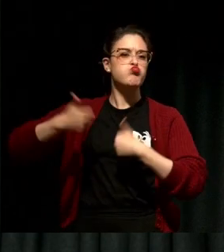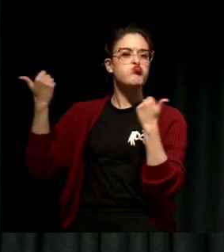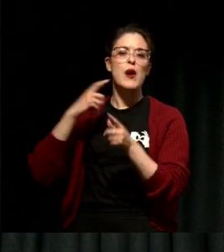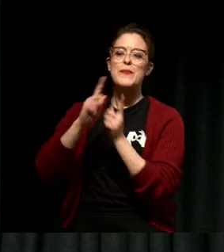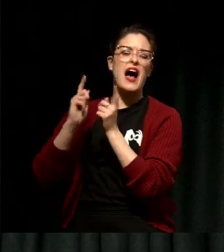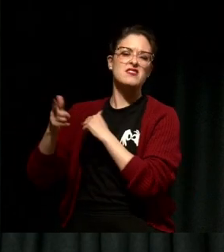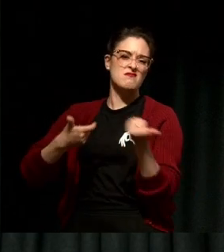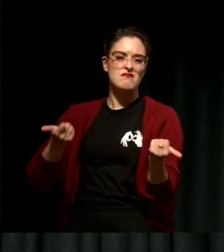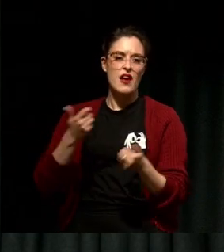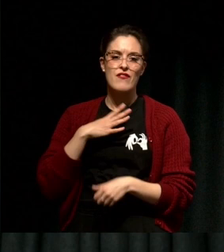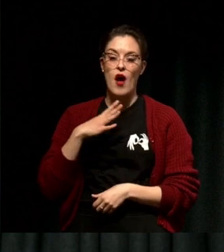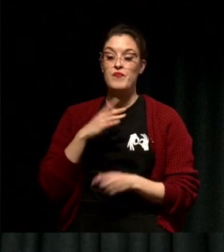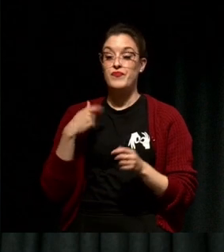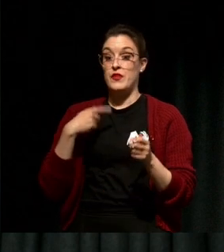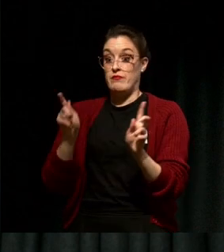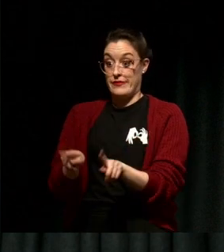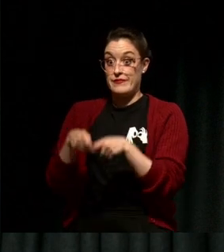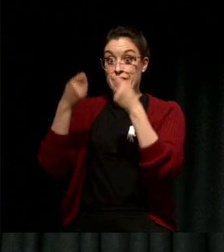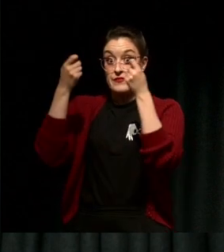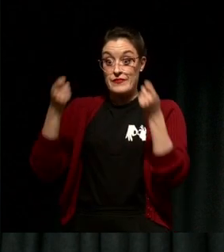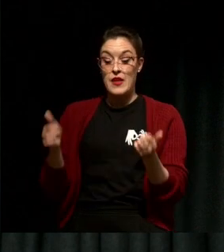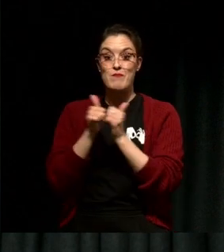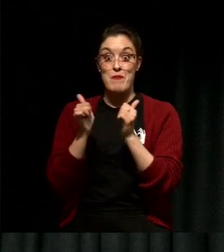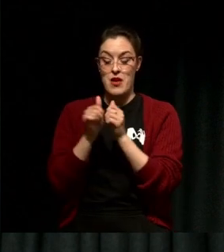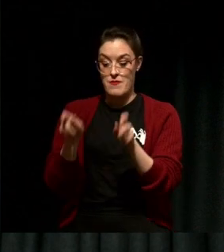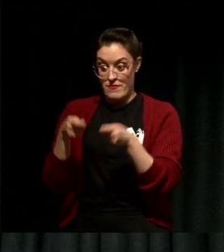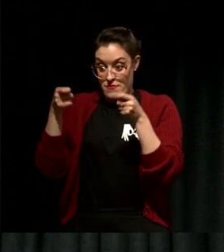And so then I opened this exam paper that was sitting in front of me.